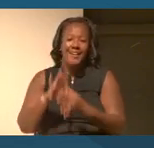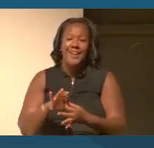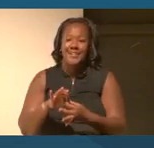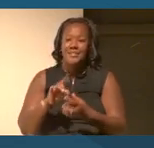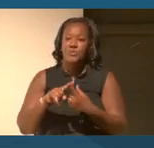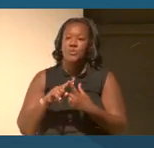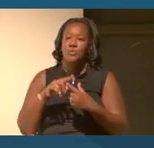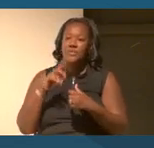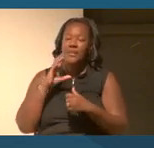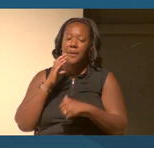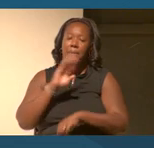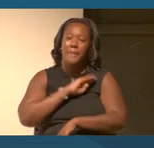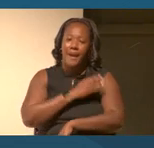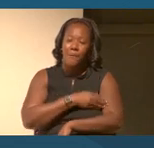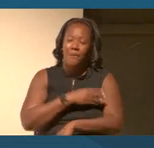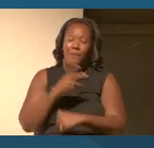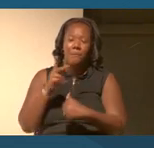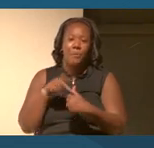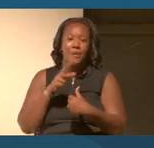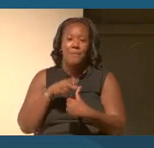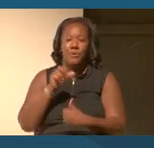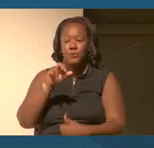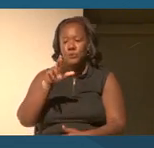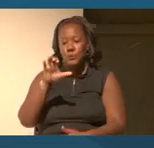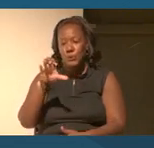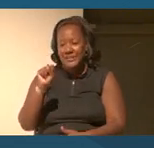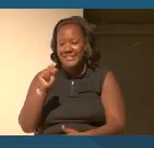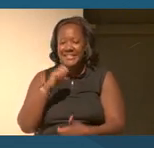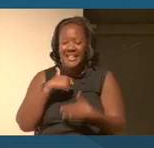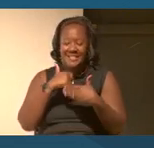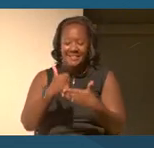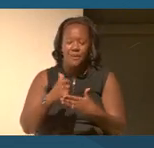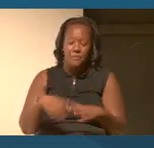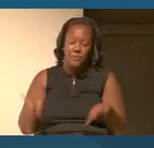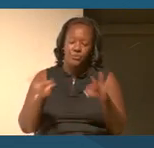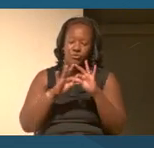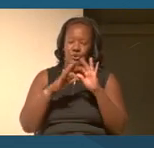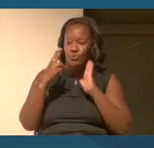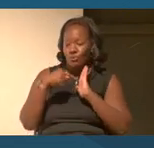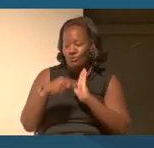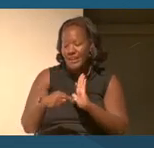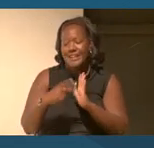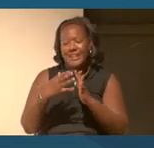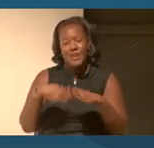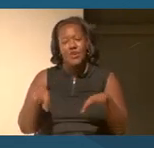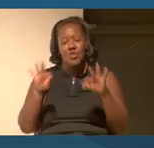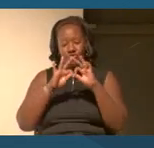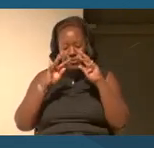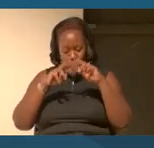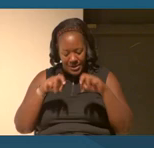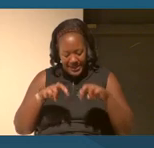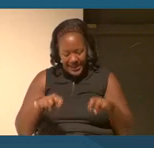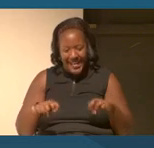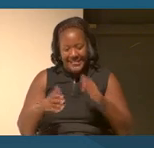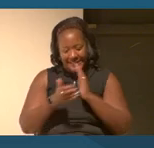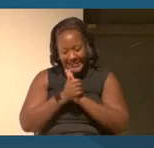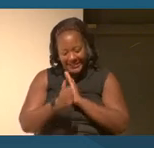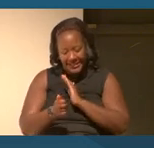with, which enables both critical reading and critical analysis that Dr Mack so importantly mentioned.